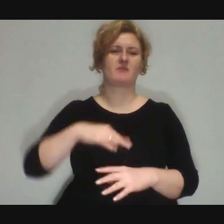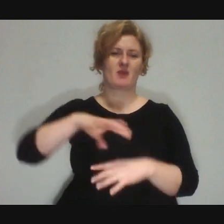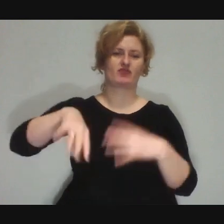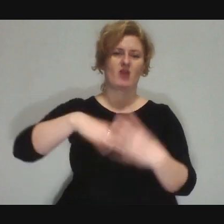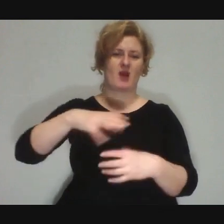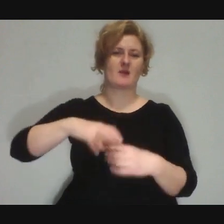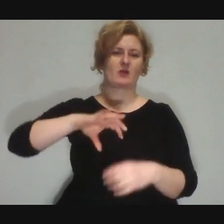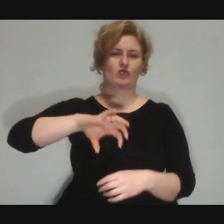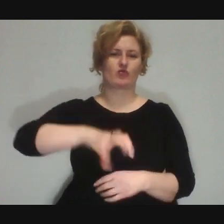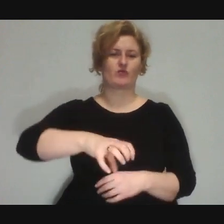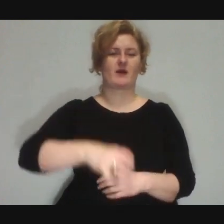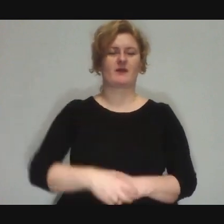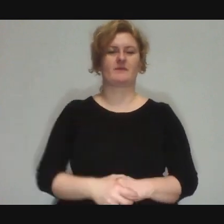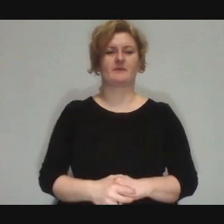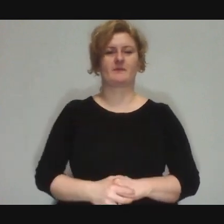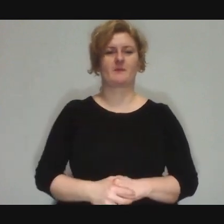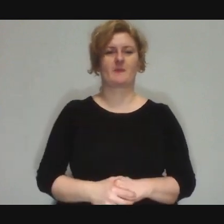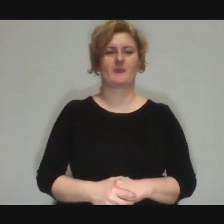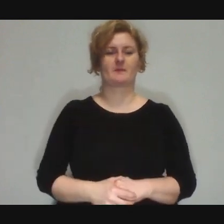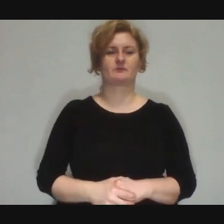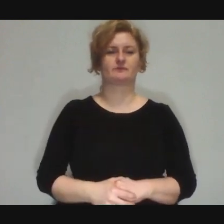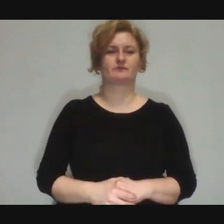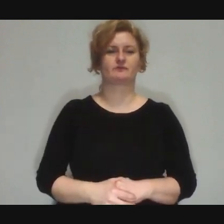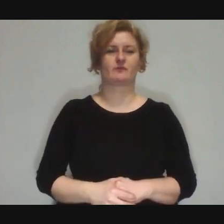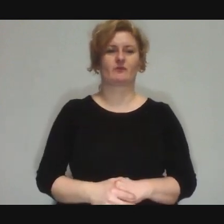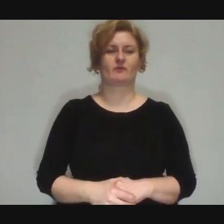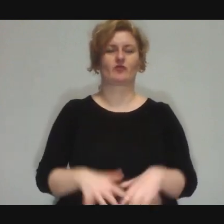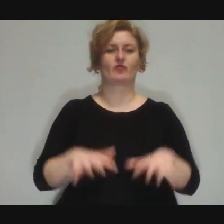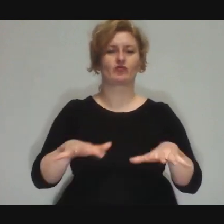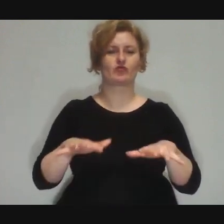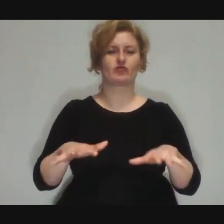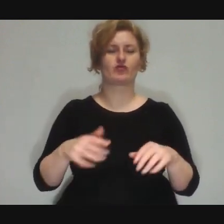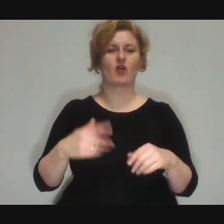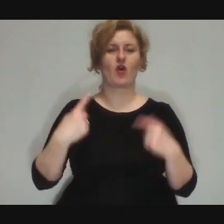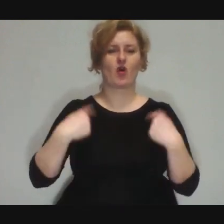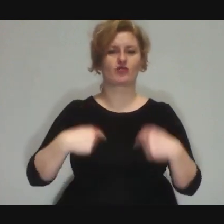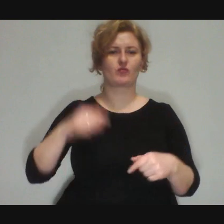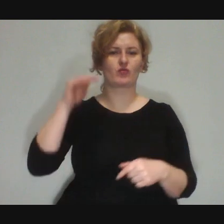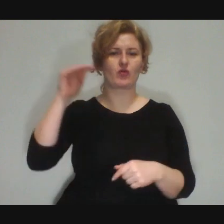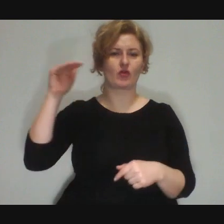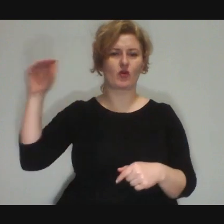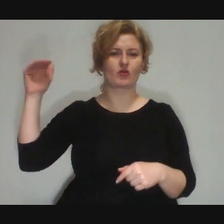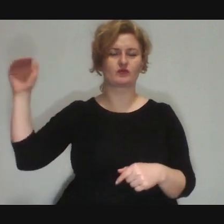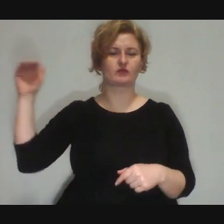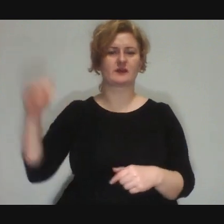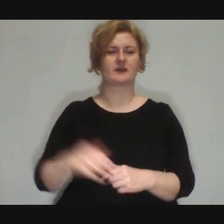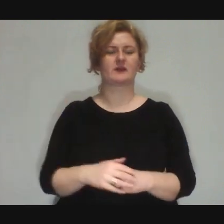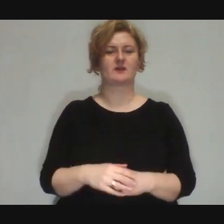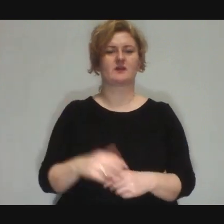A lot of people, especially adults, said that it was a great experience for them,